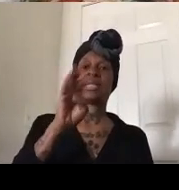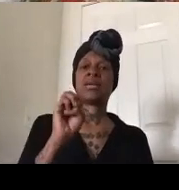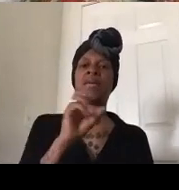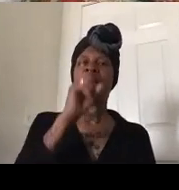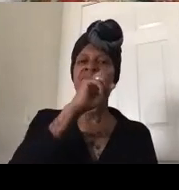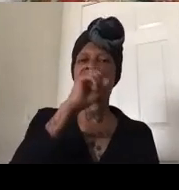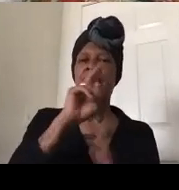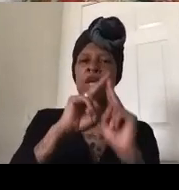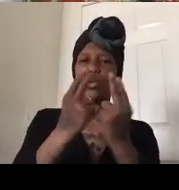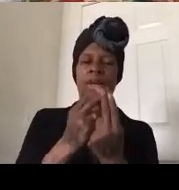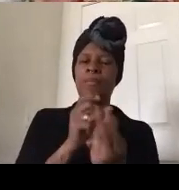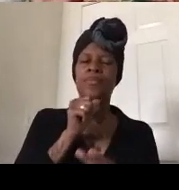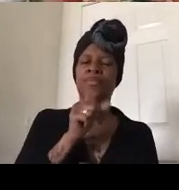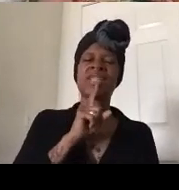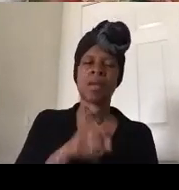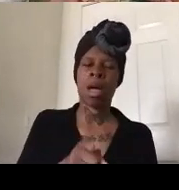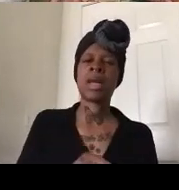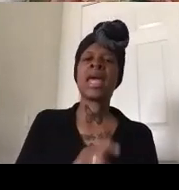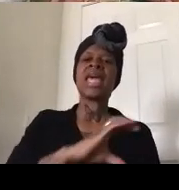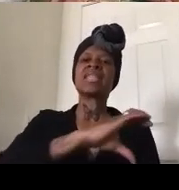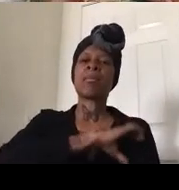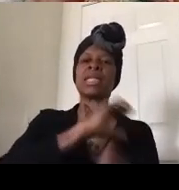it is a police association and the reason i say it's not